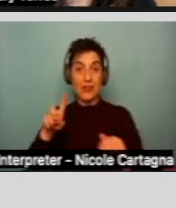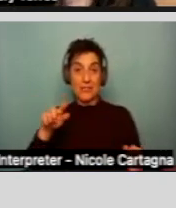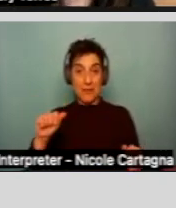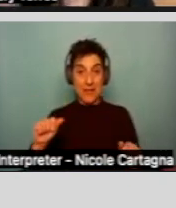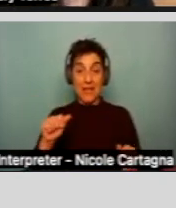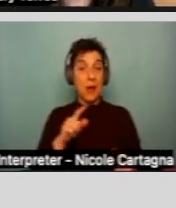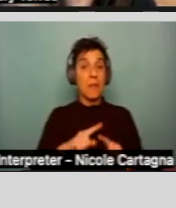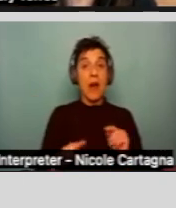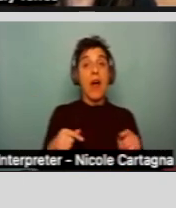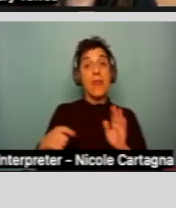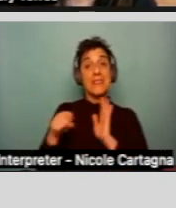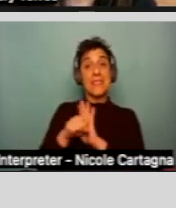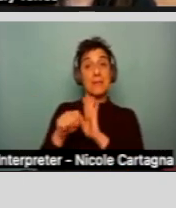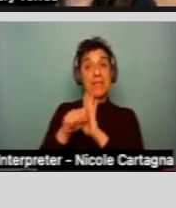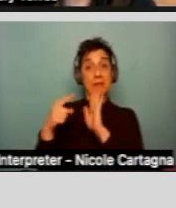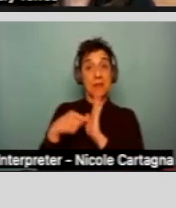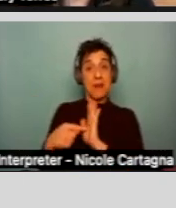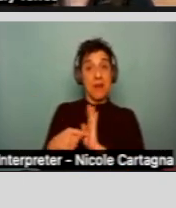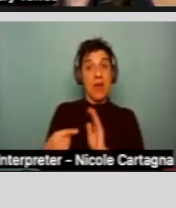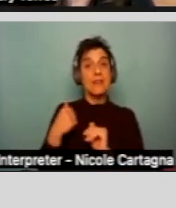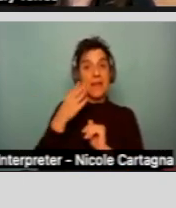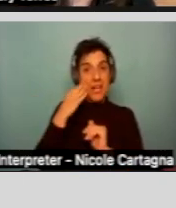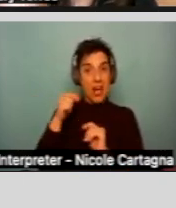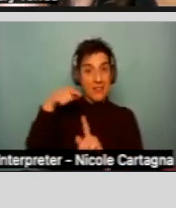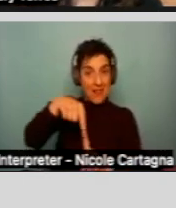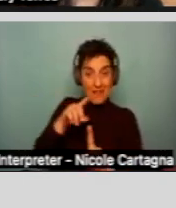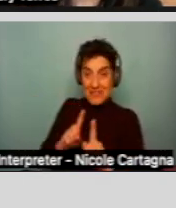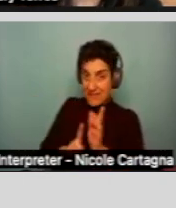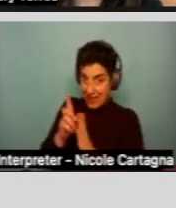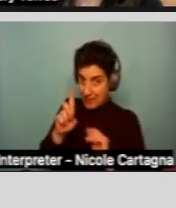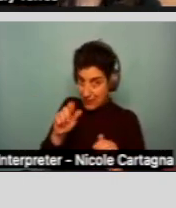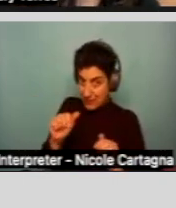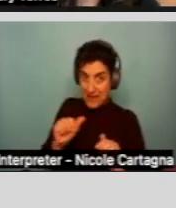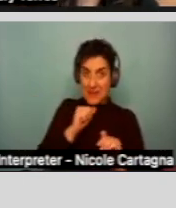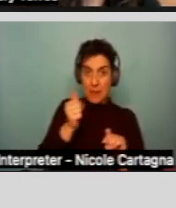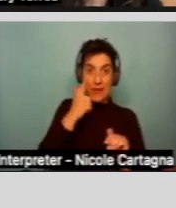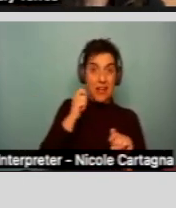systems are from that developmental disability and not because of the other two items.